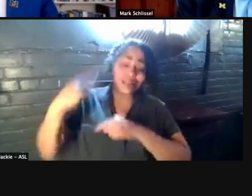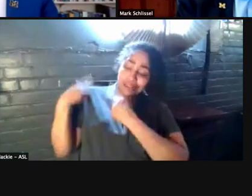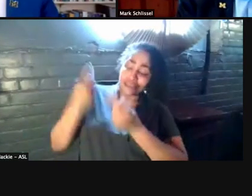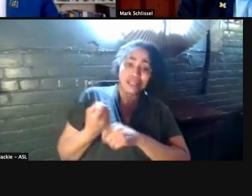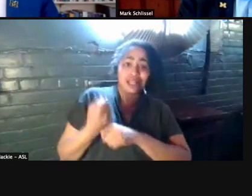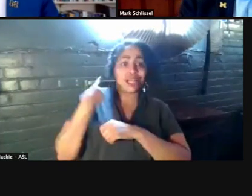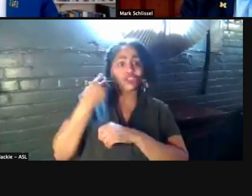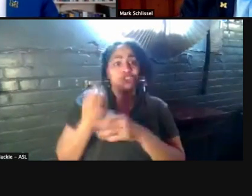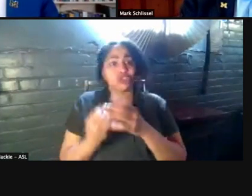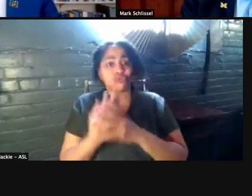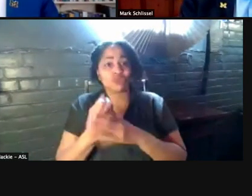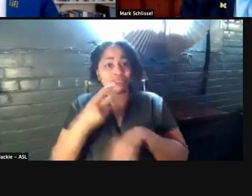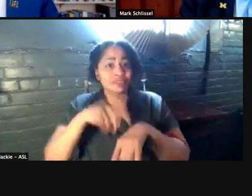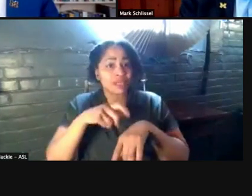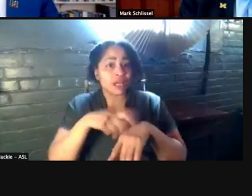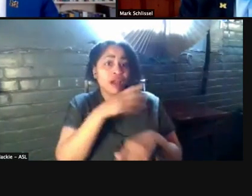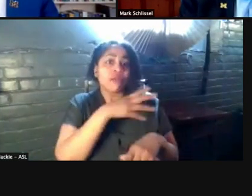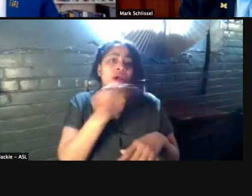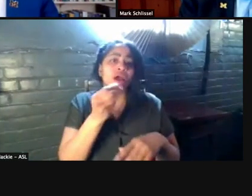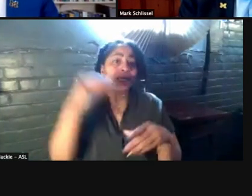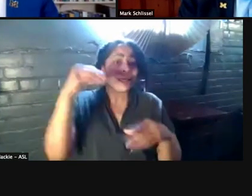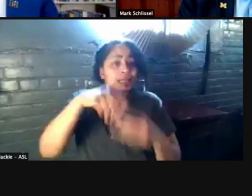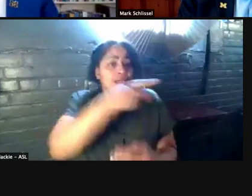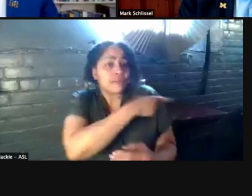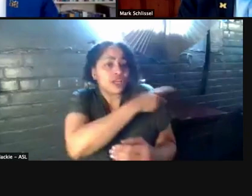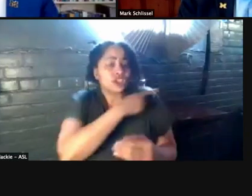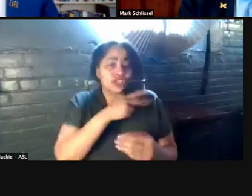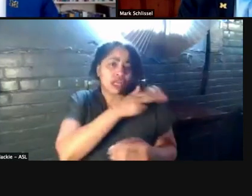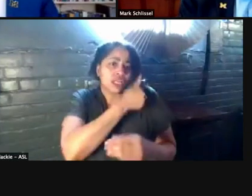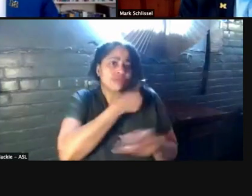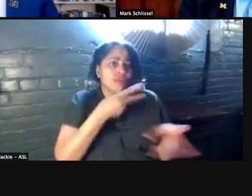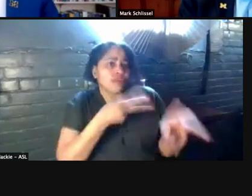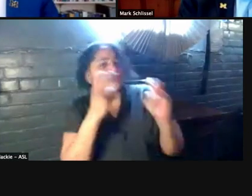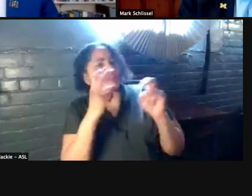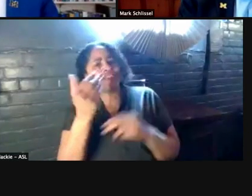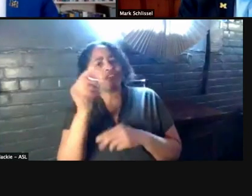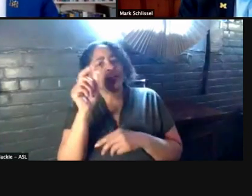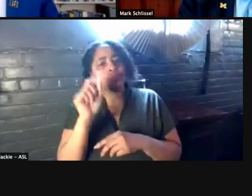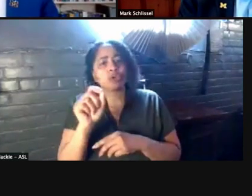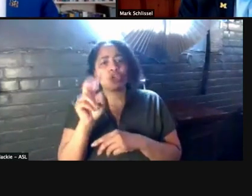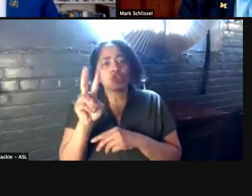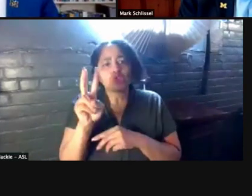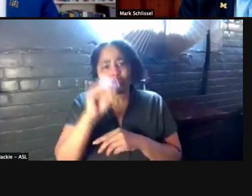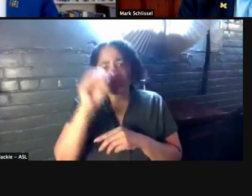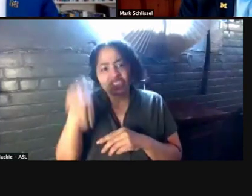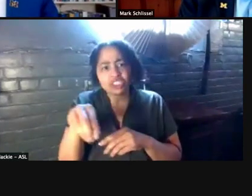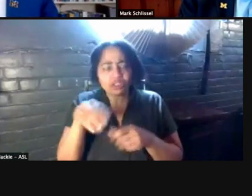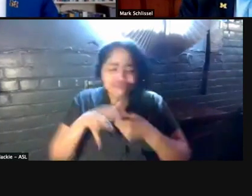And the inpatient hospitalization rate is 15.2% across the state